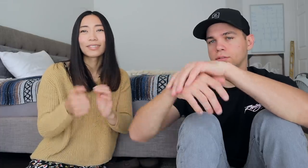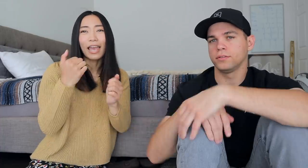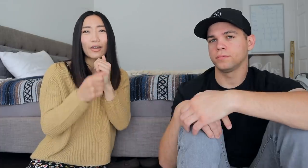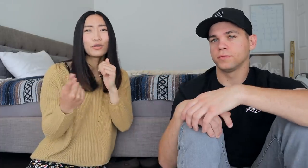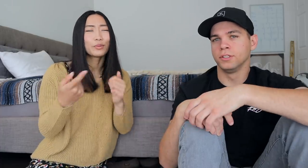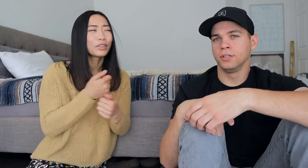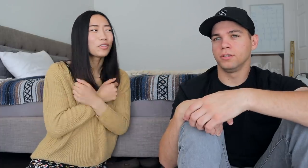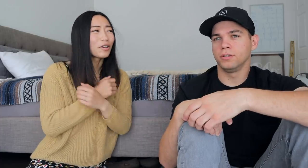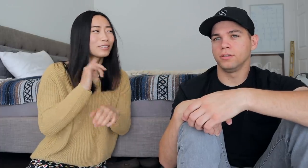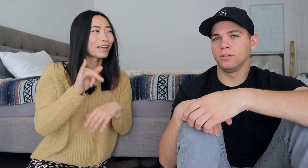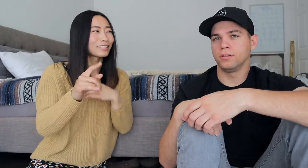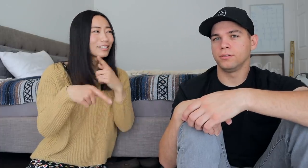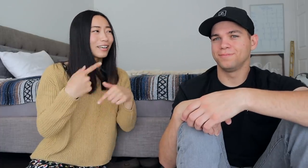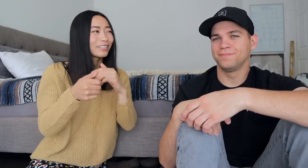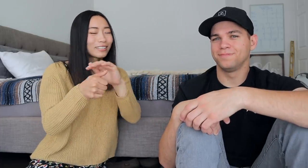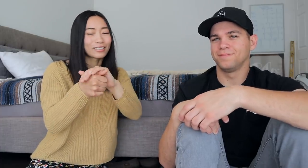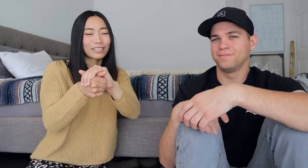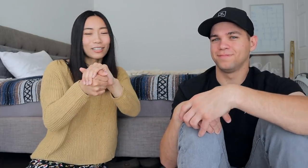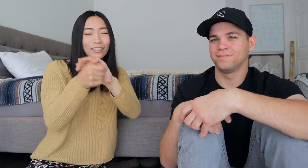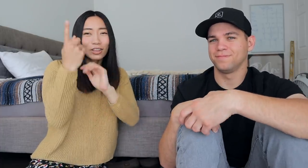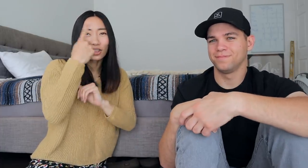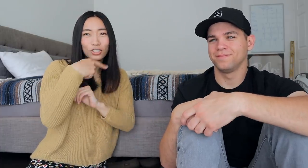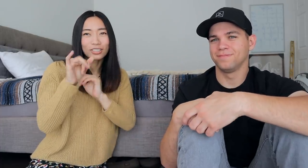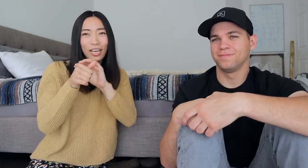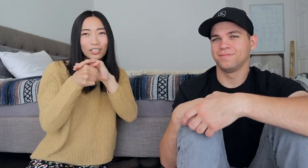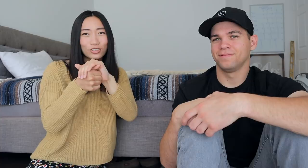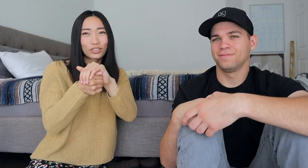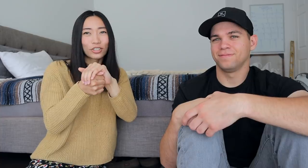Everyone loves that sign because it looks like a turtle